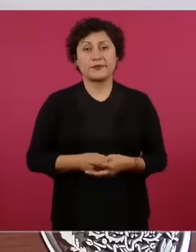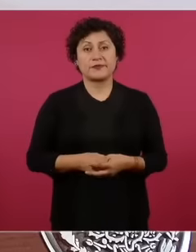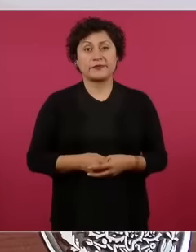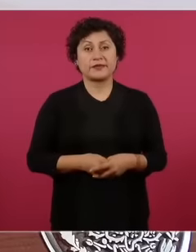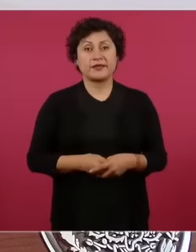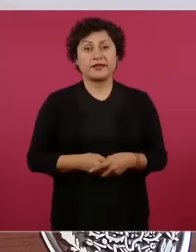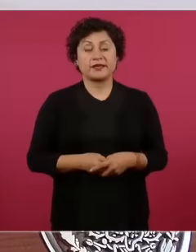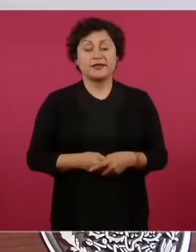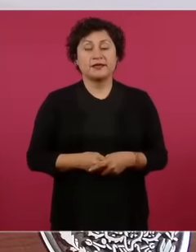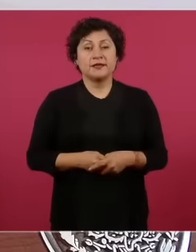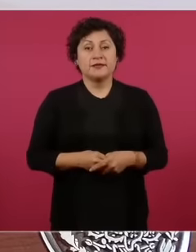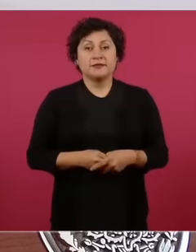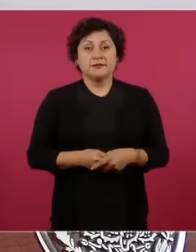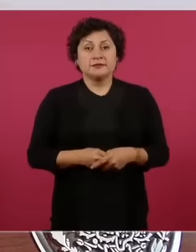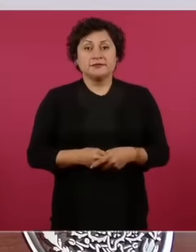But why do I tell you all